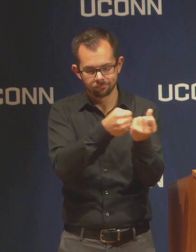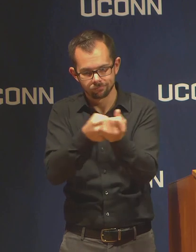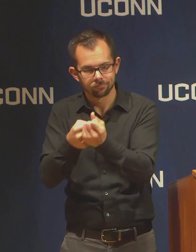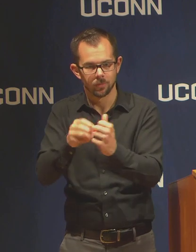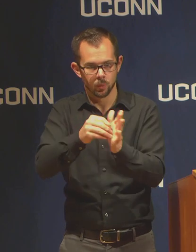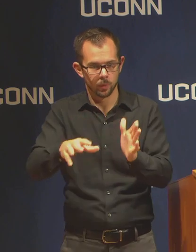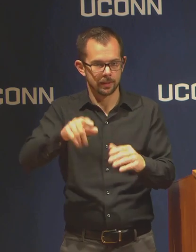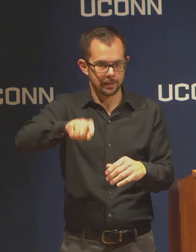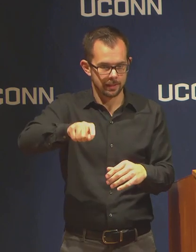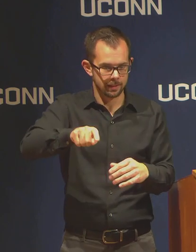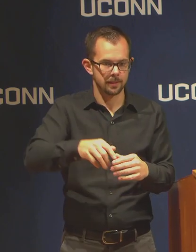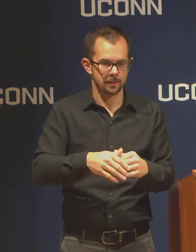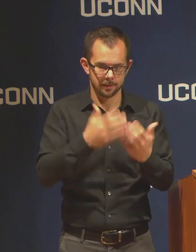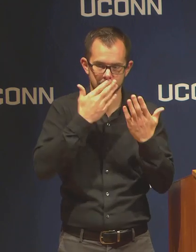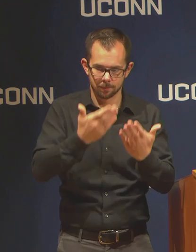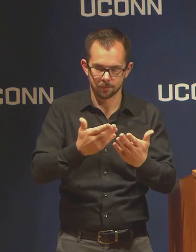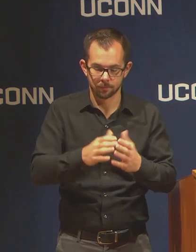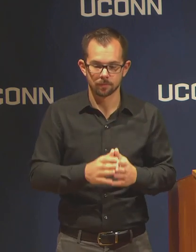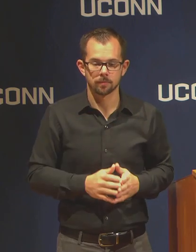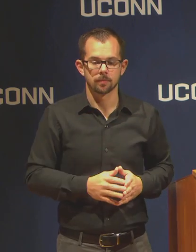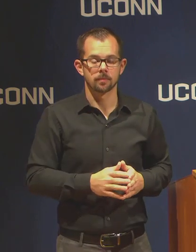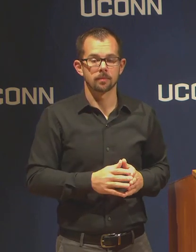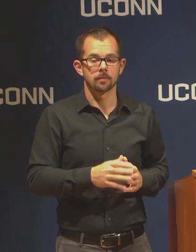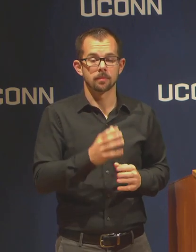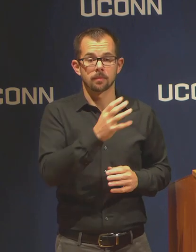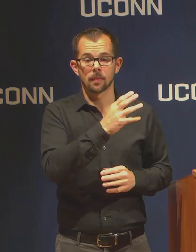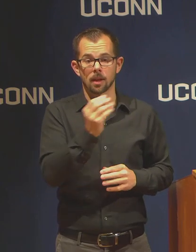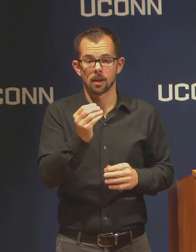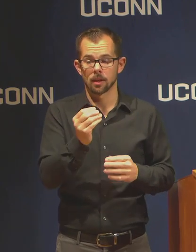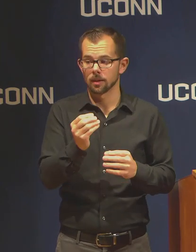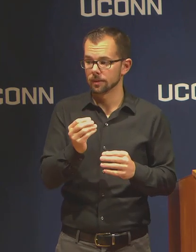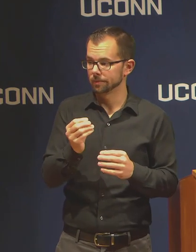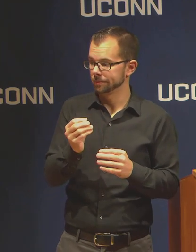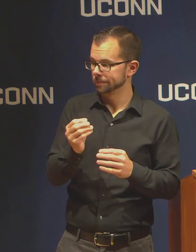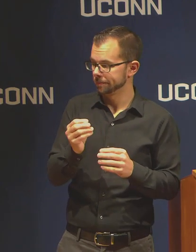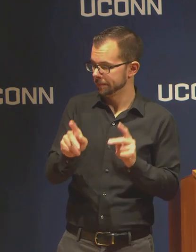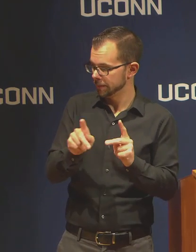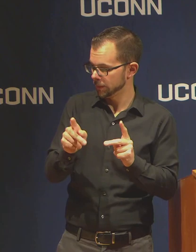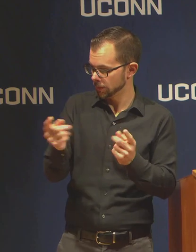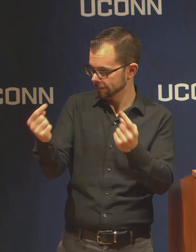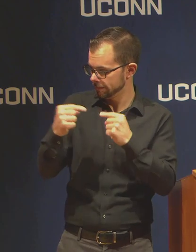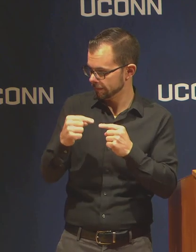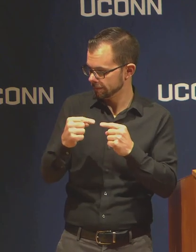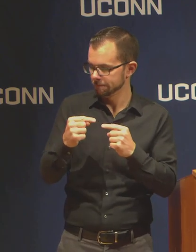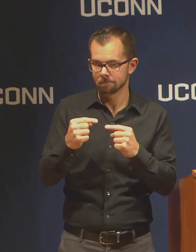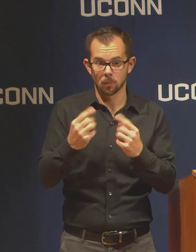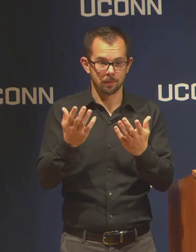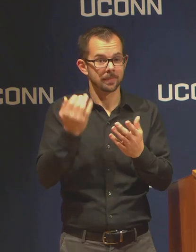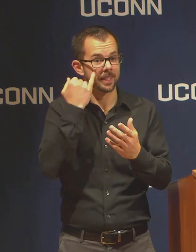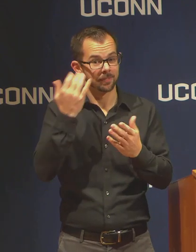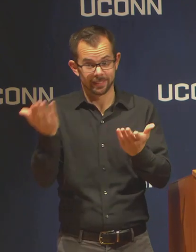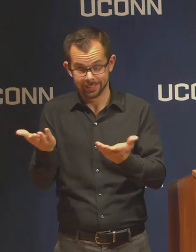and I also would like to thank those who are here from the, whether they're here or not, I'd like to thank